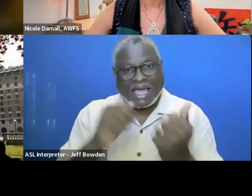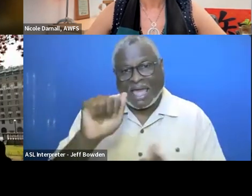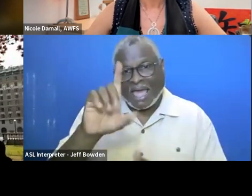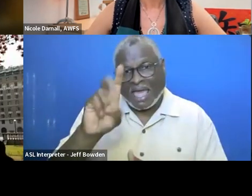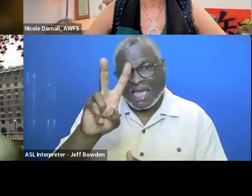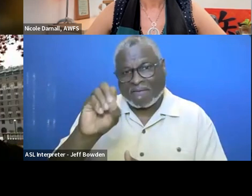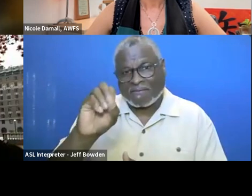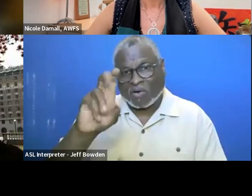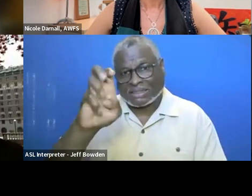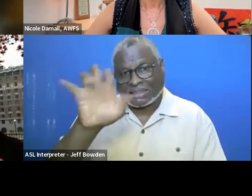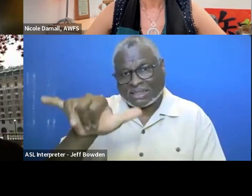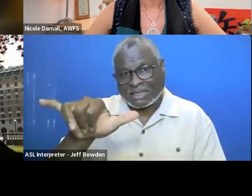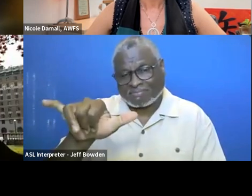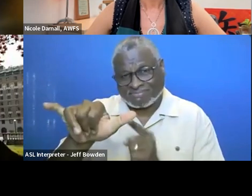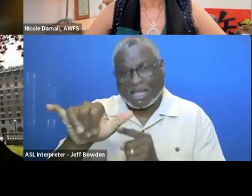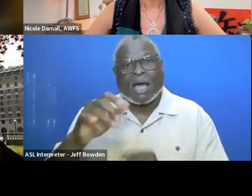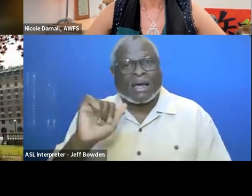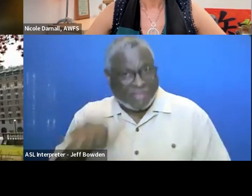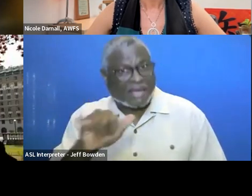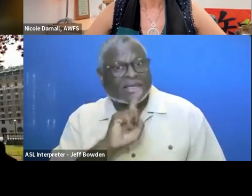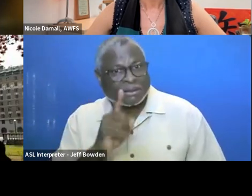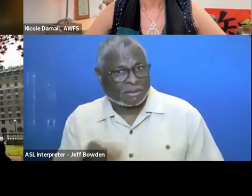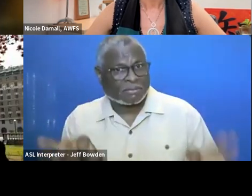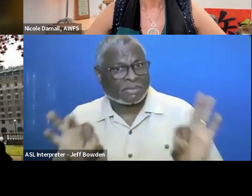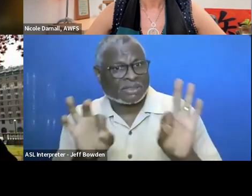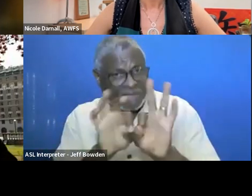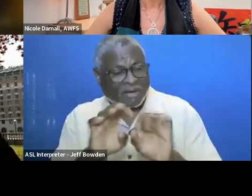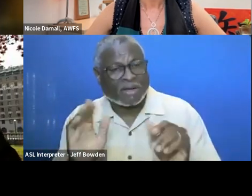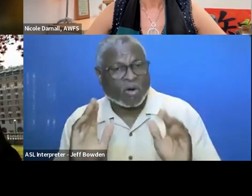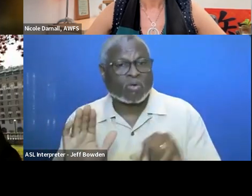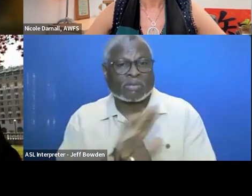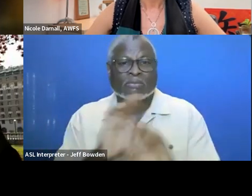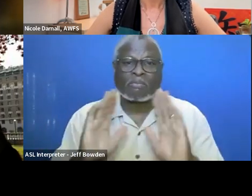That is significant in the whole small business world.